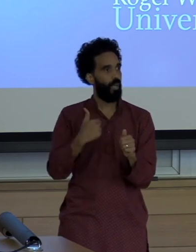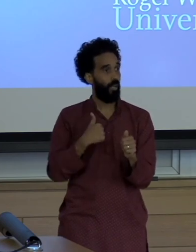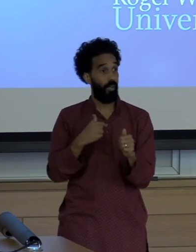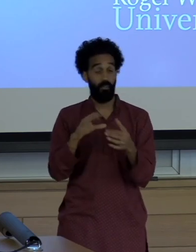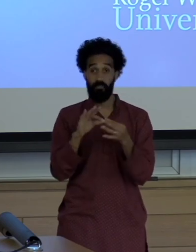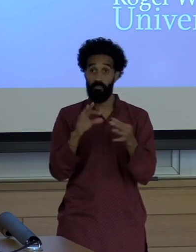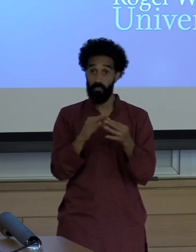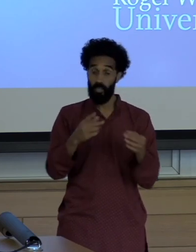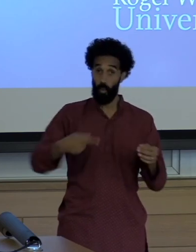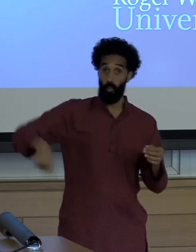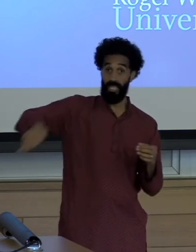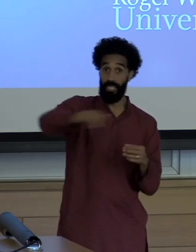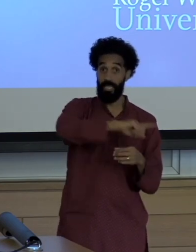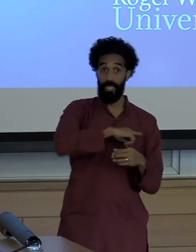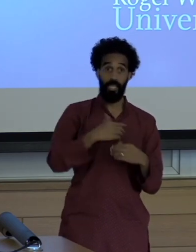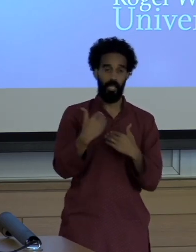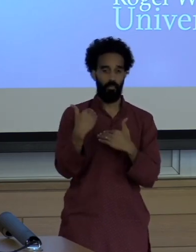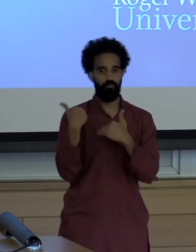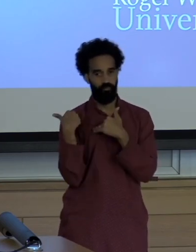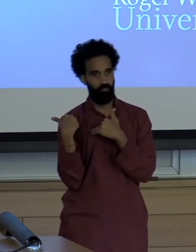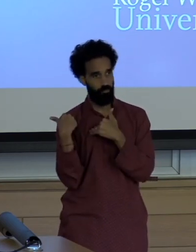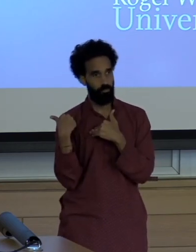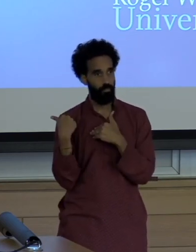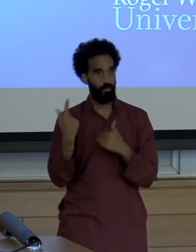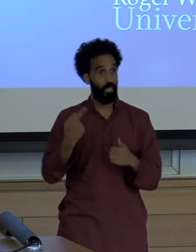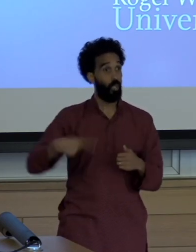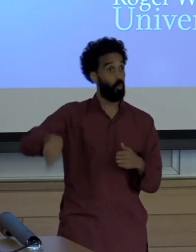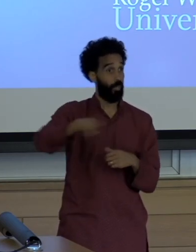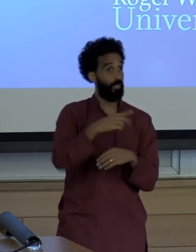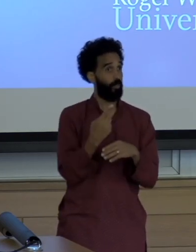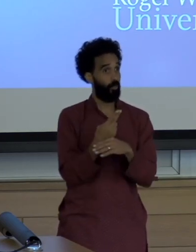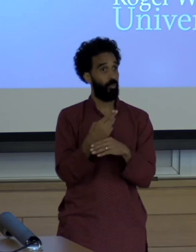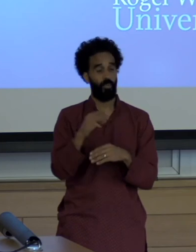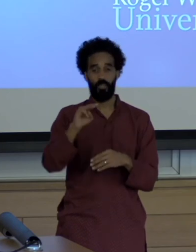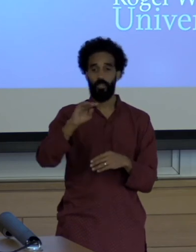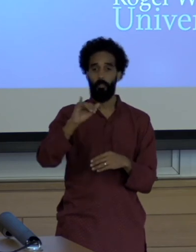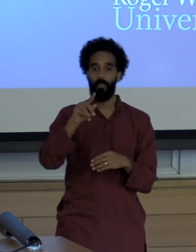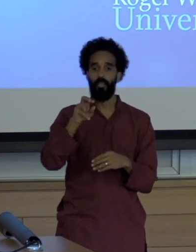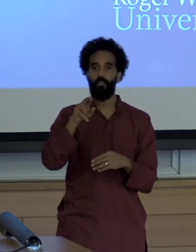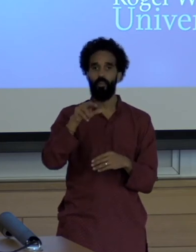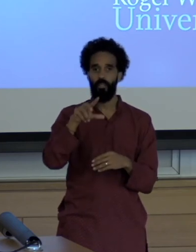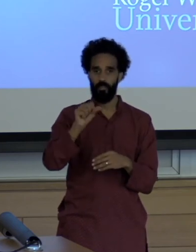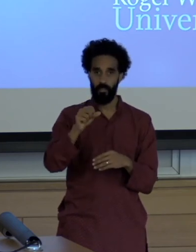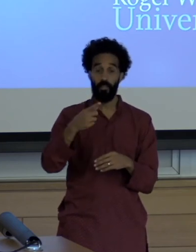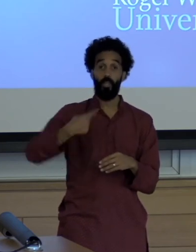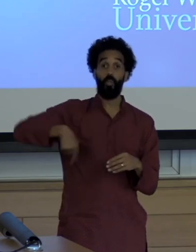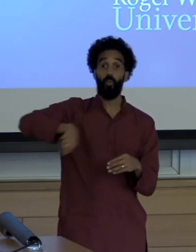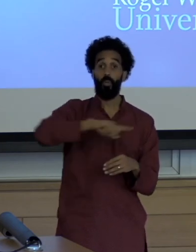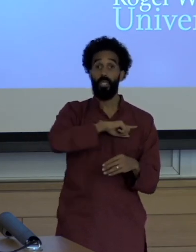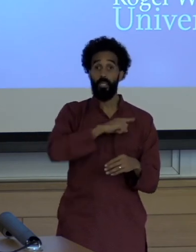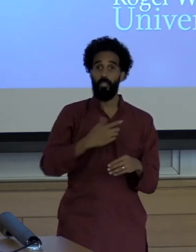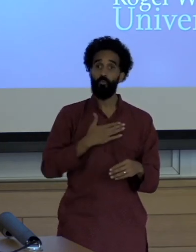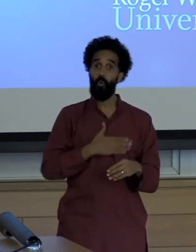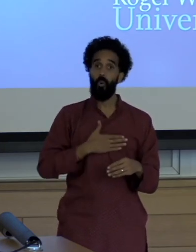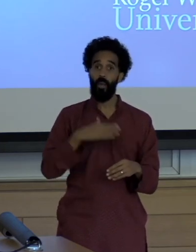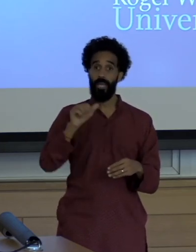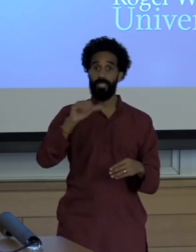We are consuming these minerals. We are living in great privilege here and airconditioning even though it's nice outside, right?